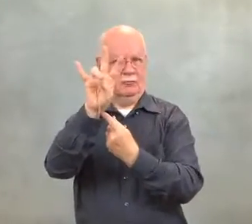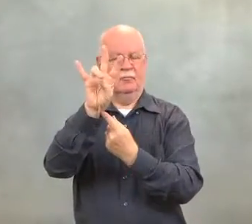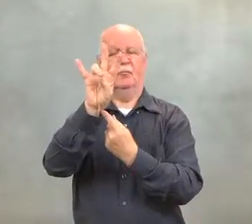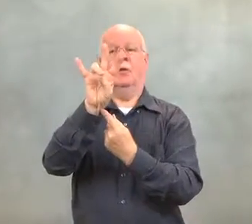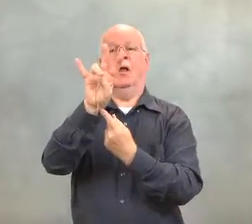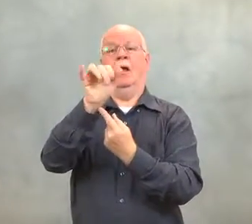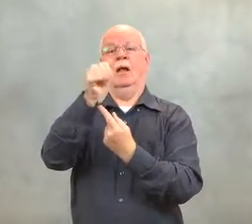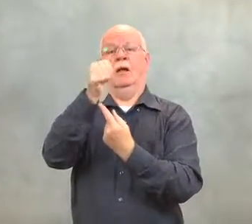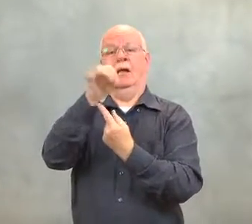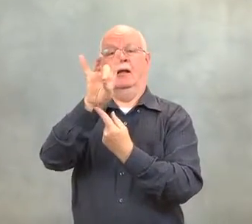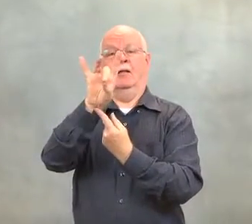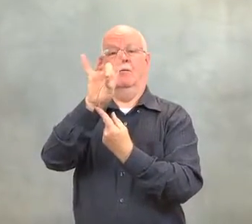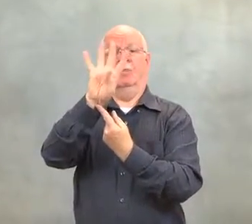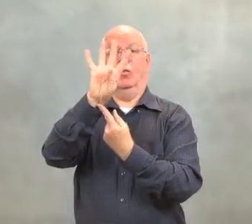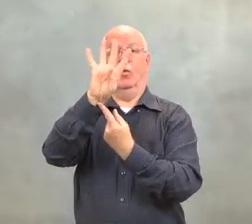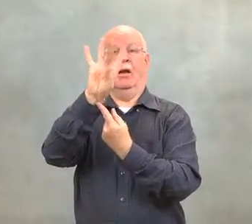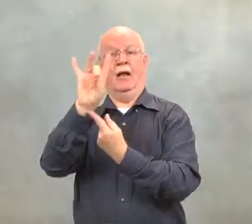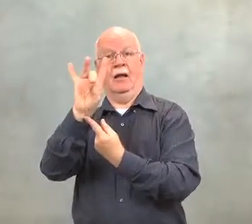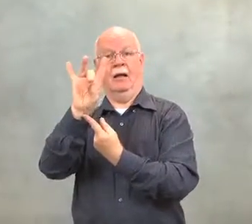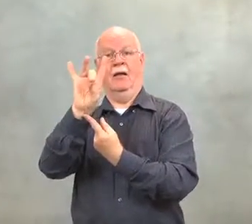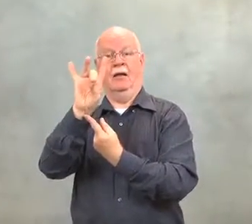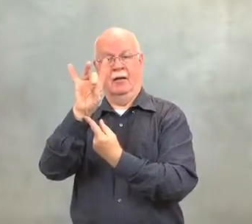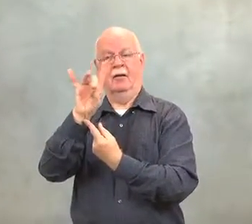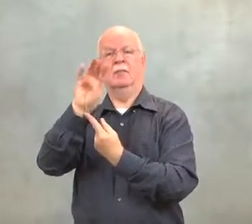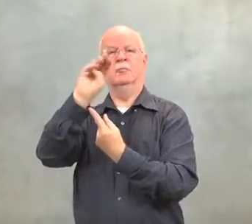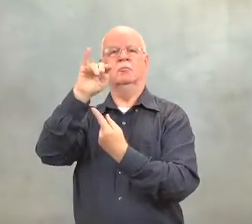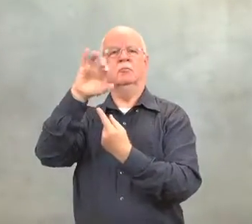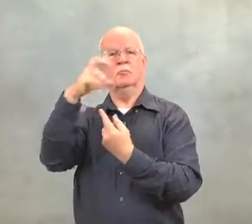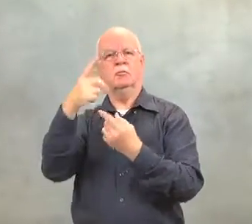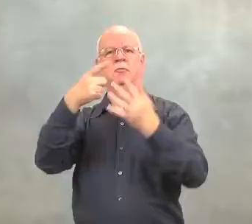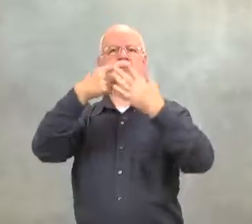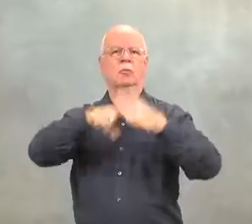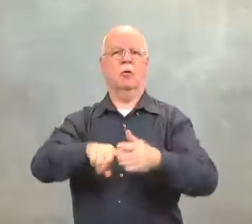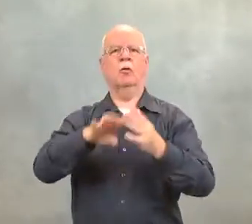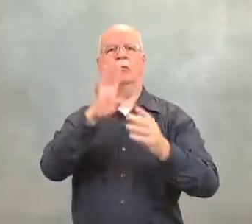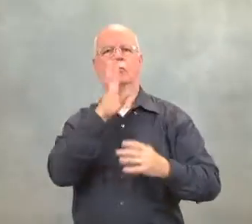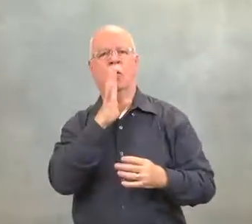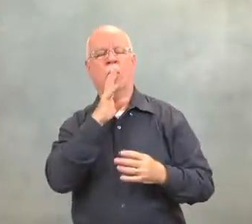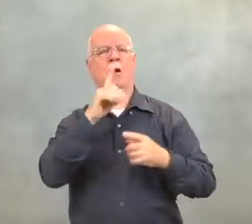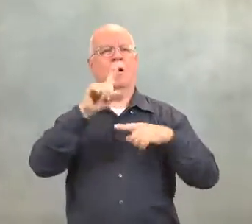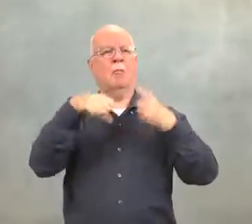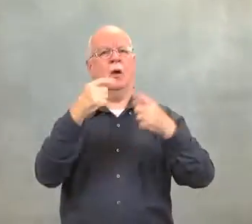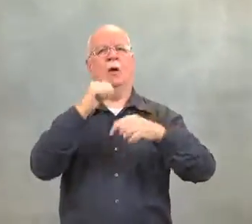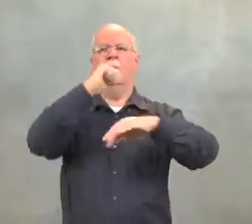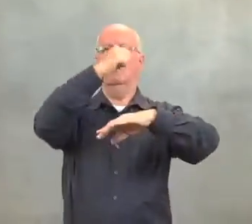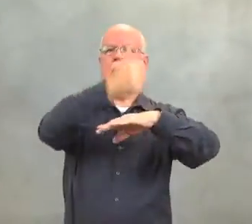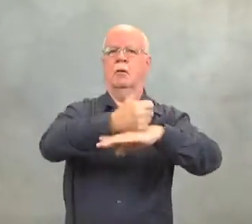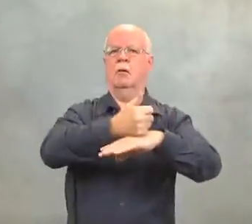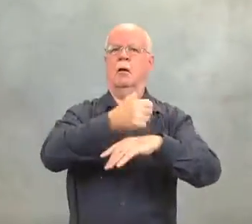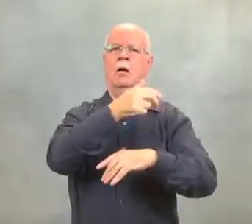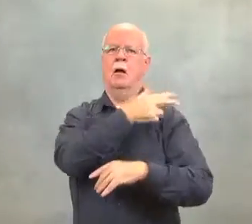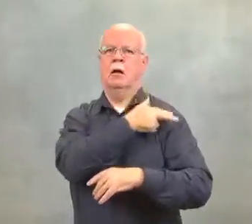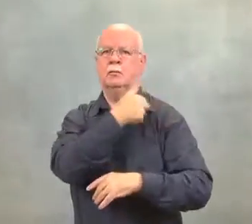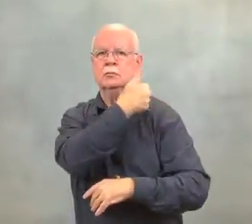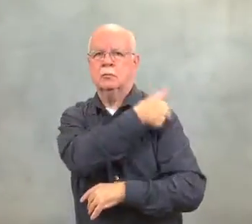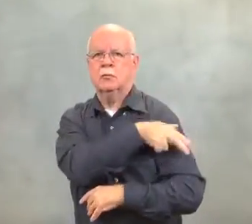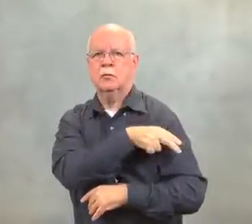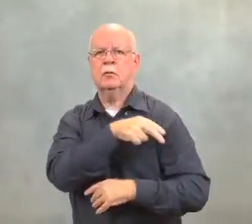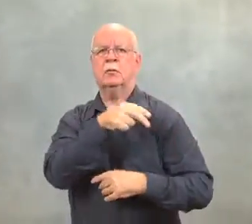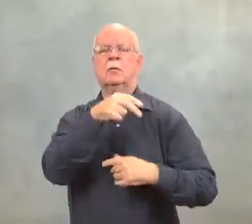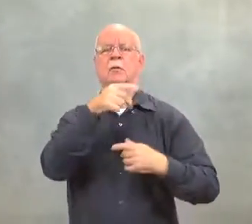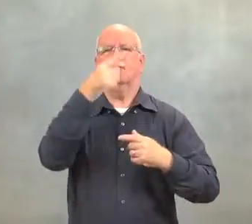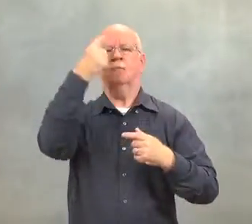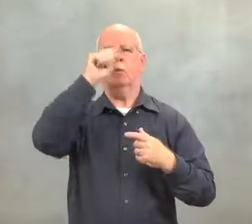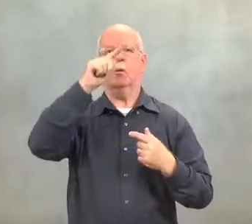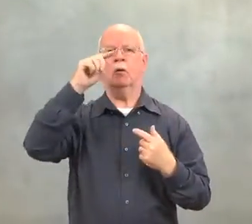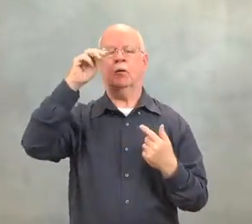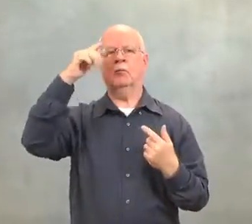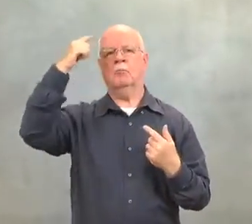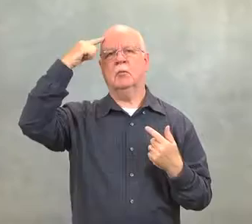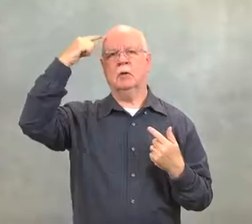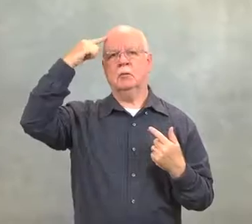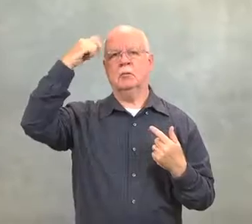In 1848, Michigan started discussing the establishment of